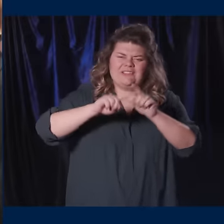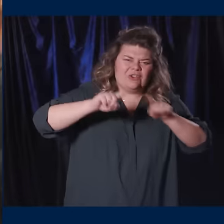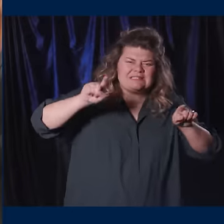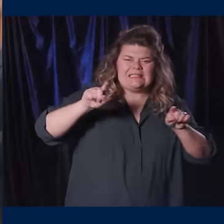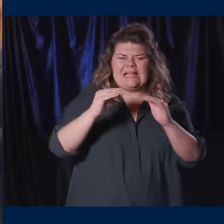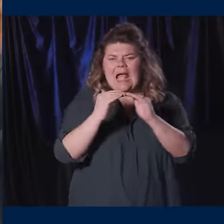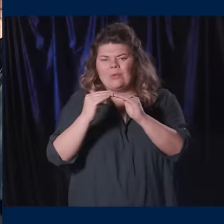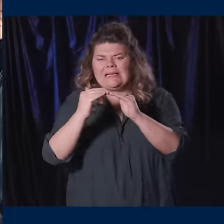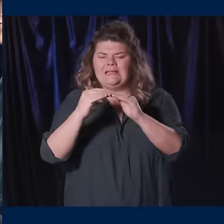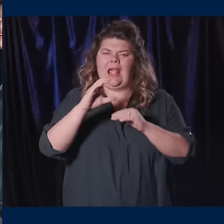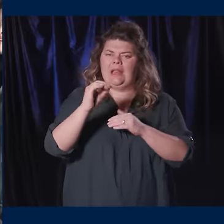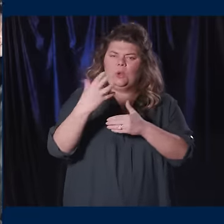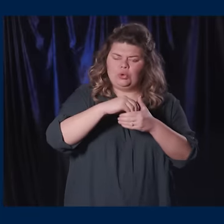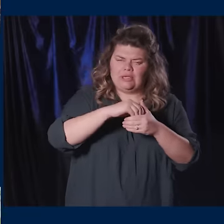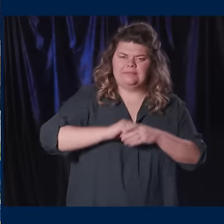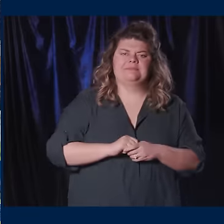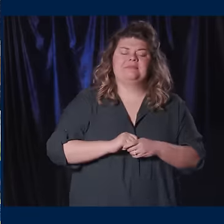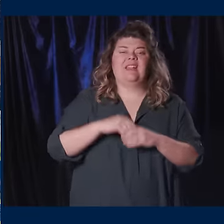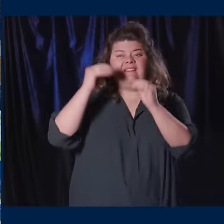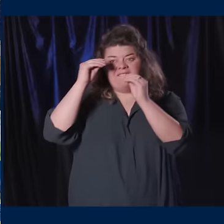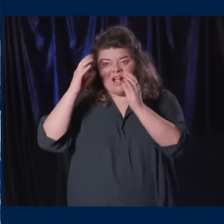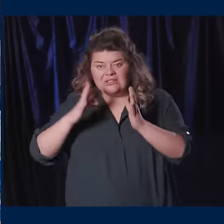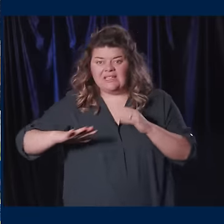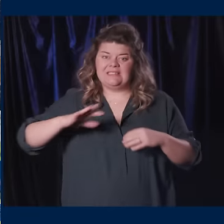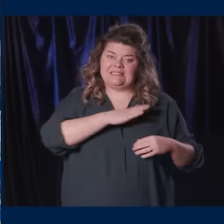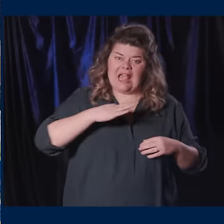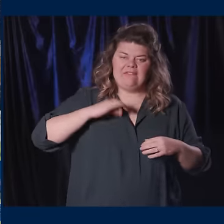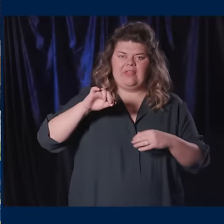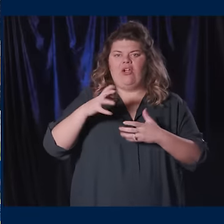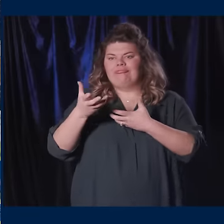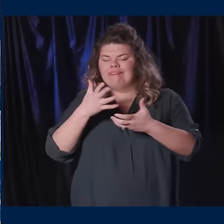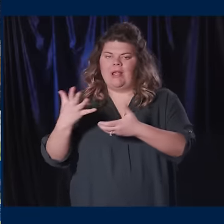Faculty and staff engagement and experience; and